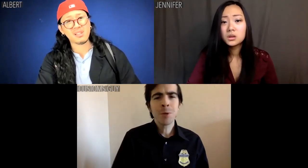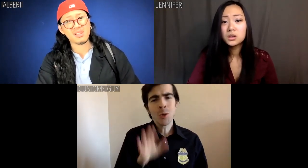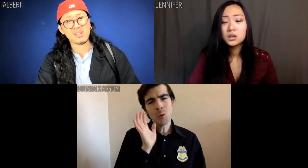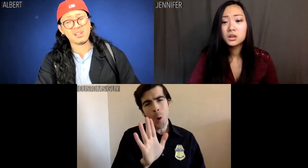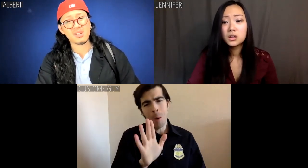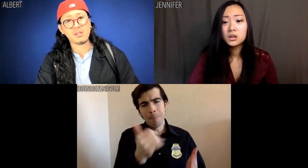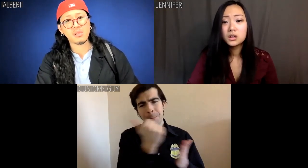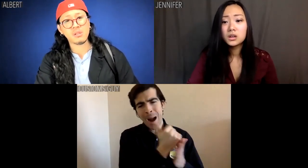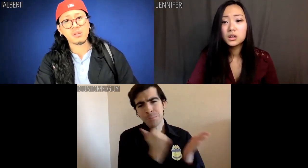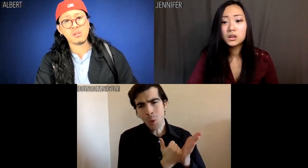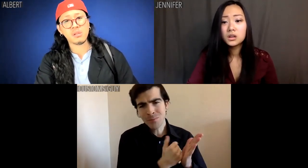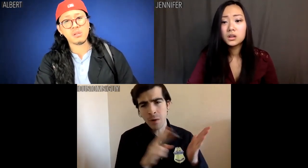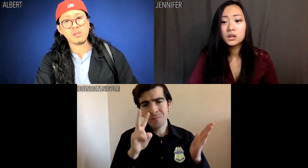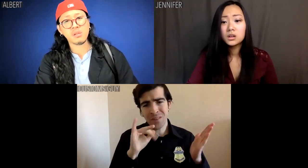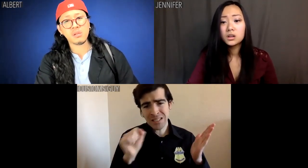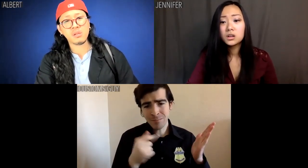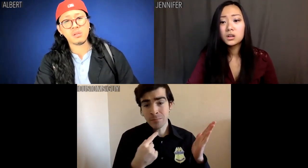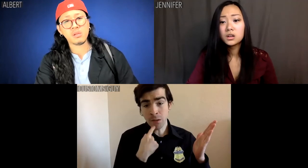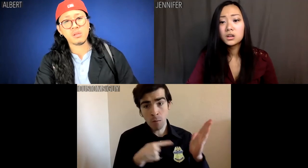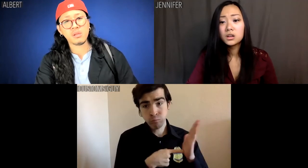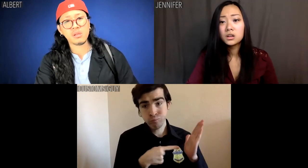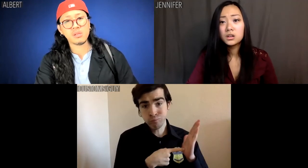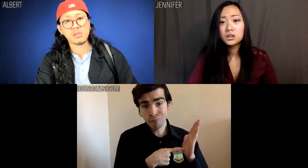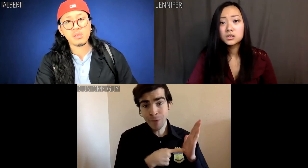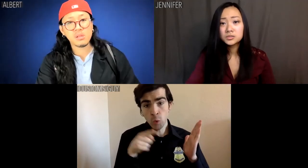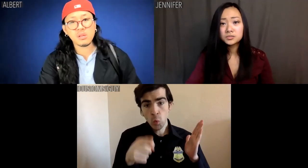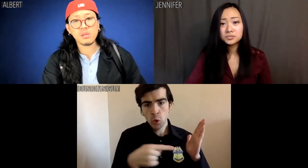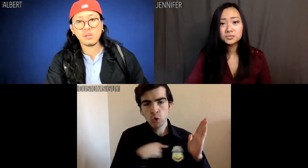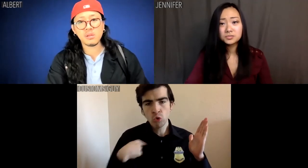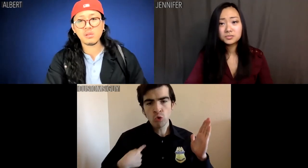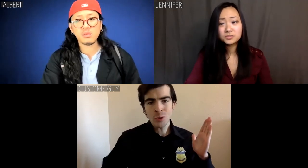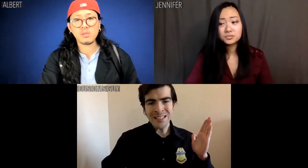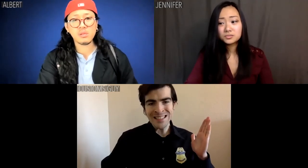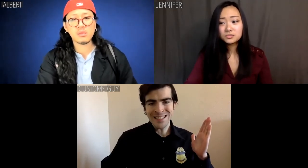your passports and visa say you're Chinese.